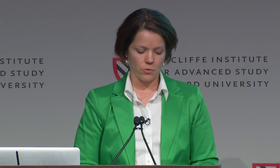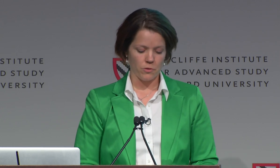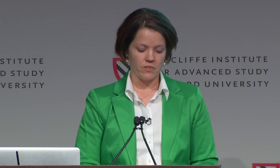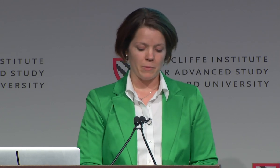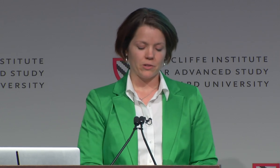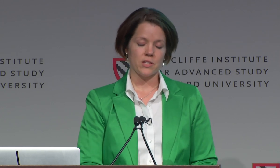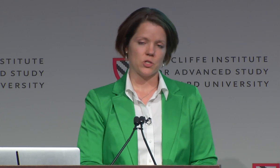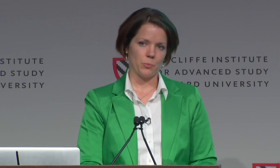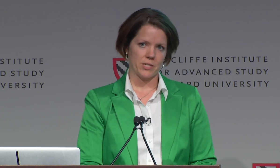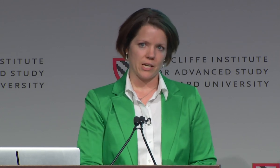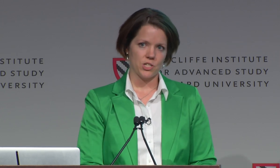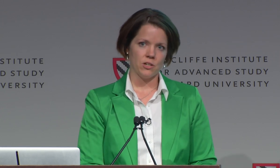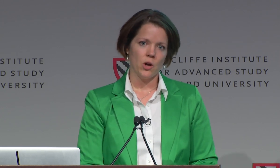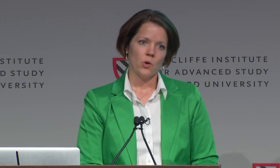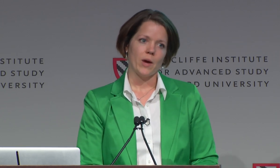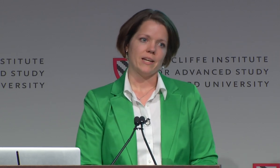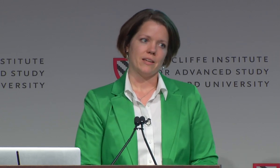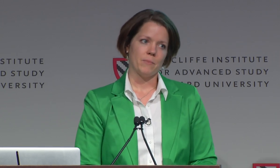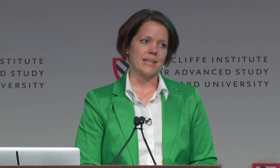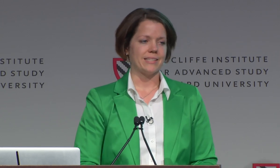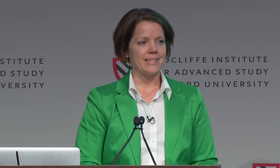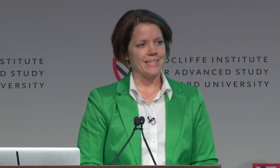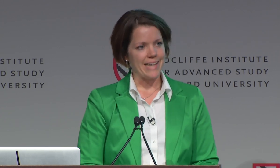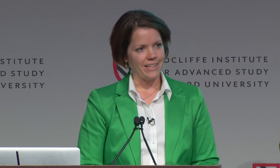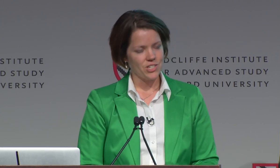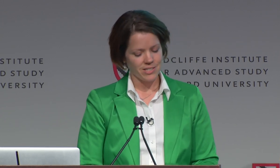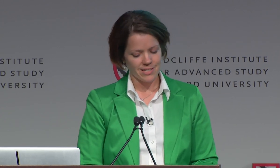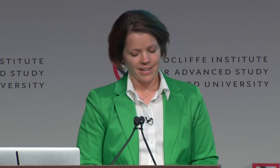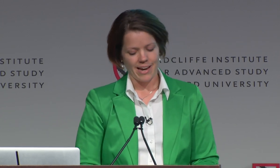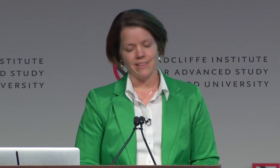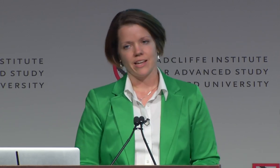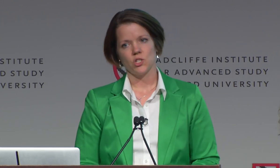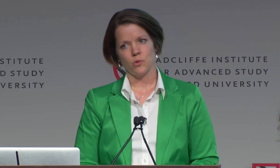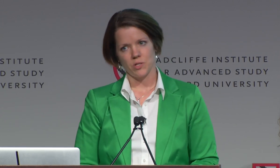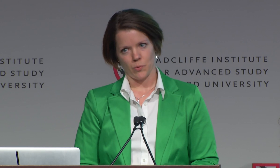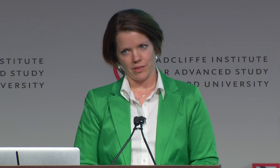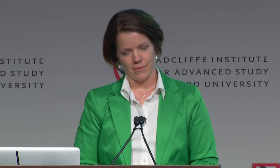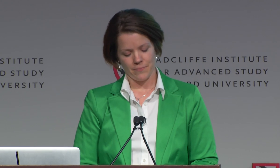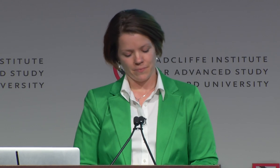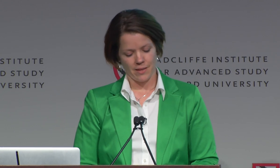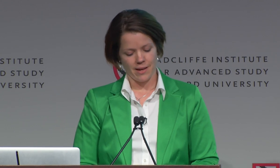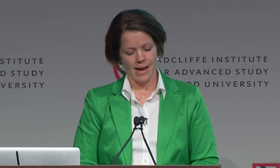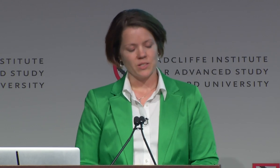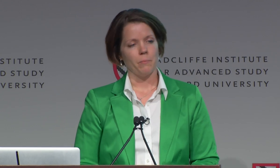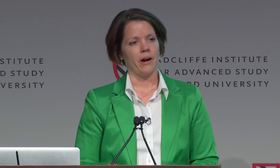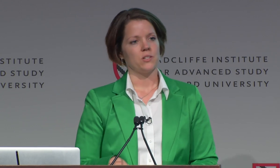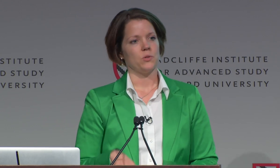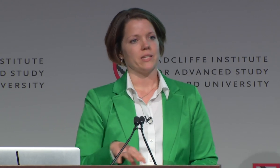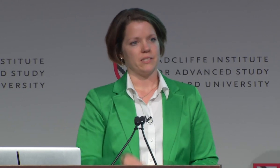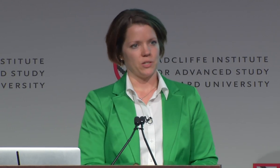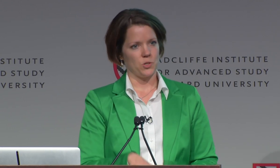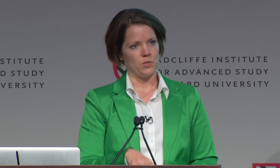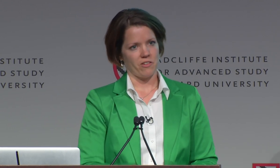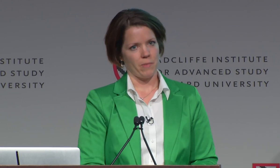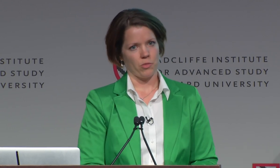through a female's interpretation rated him as less intelligent and less trustworthy as compared to listening to deaf men